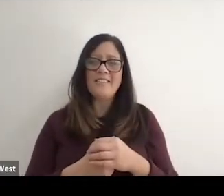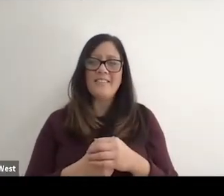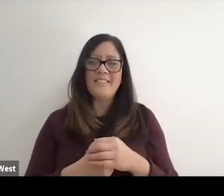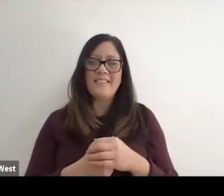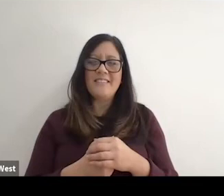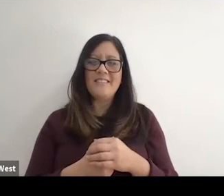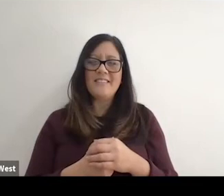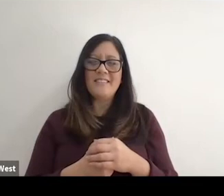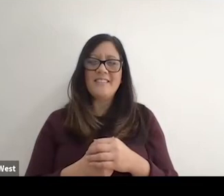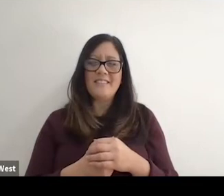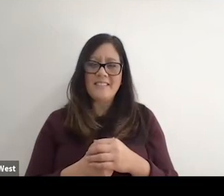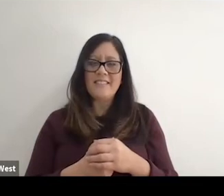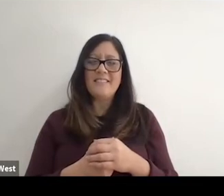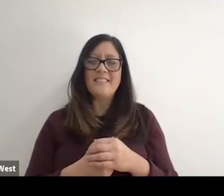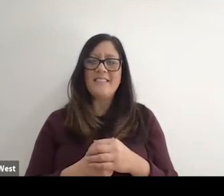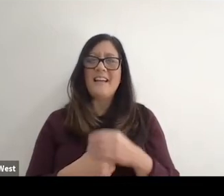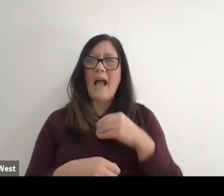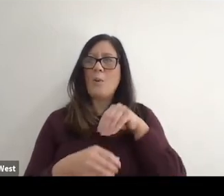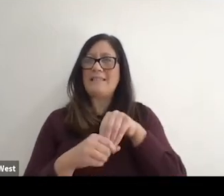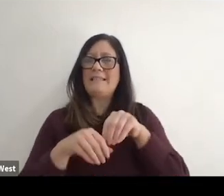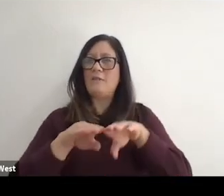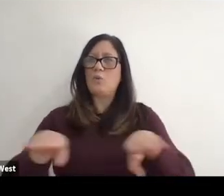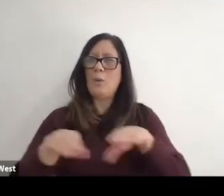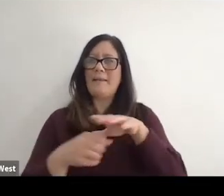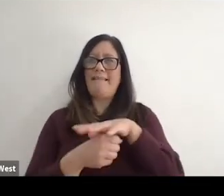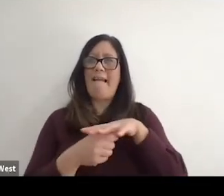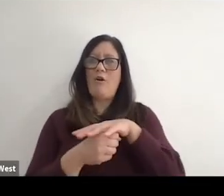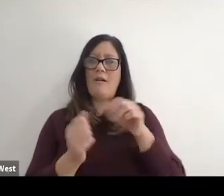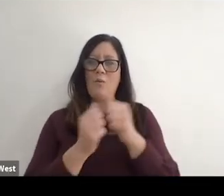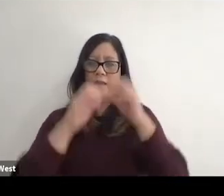was in the swimming hole with the president or whatever his title was